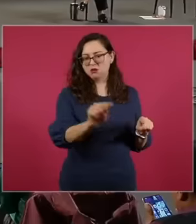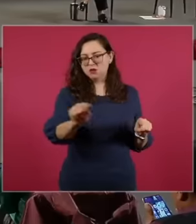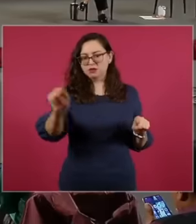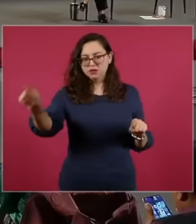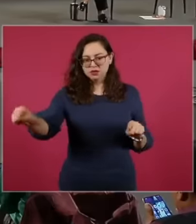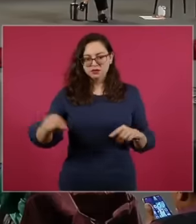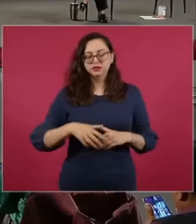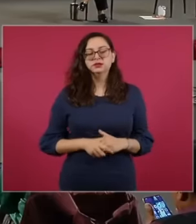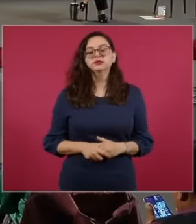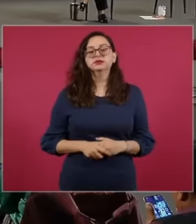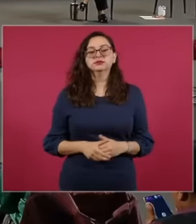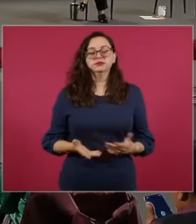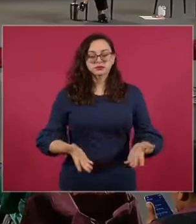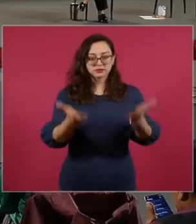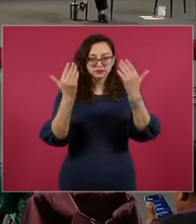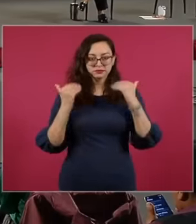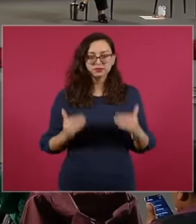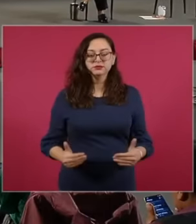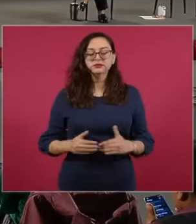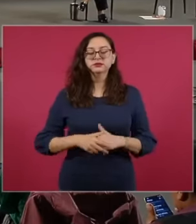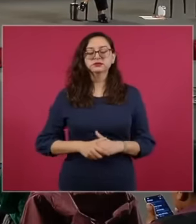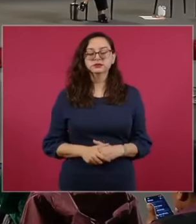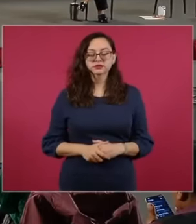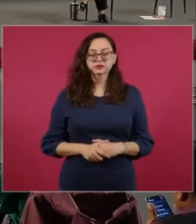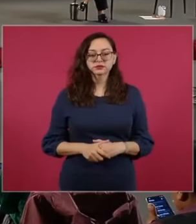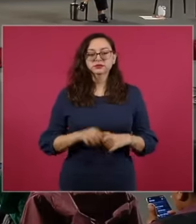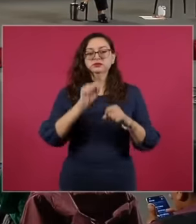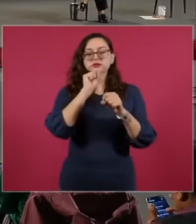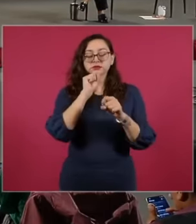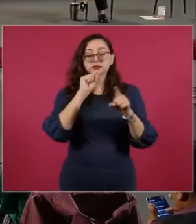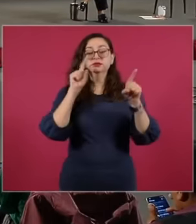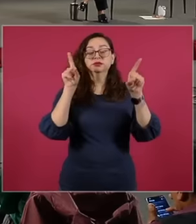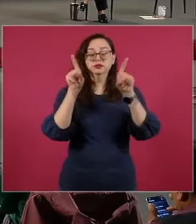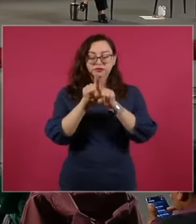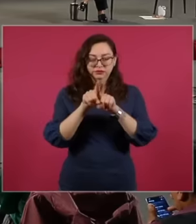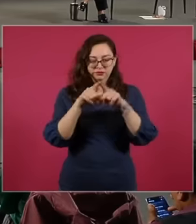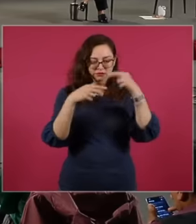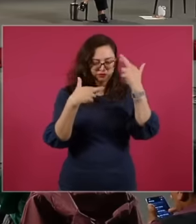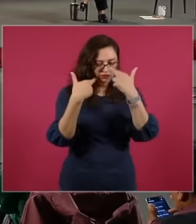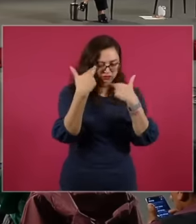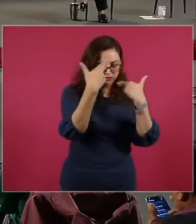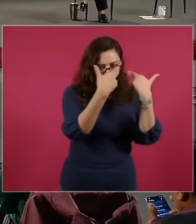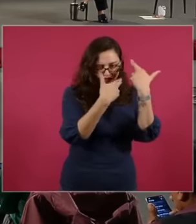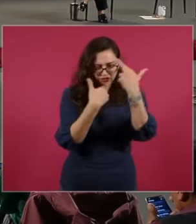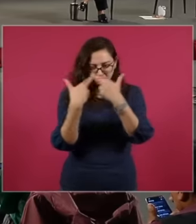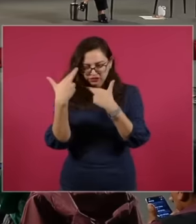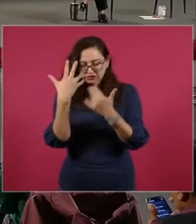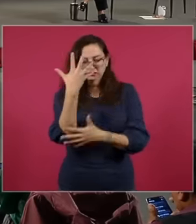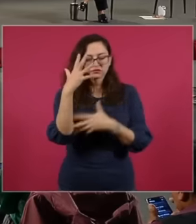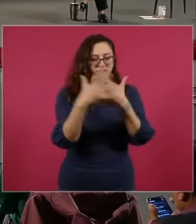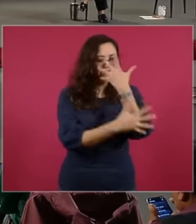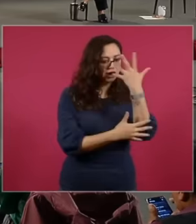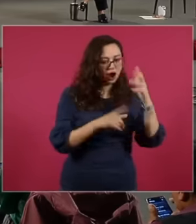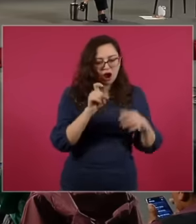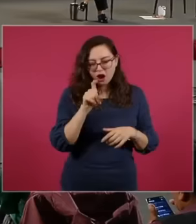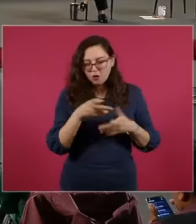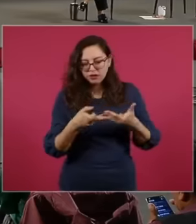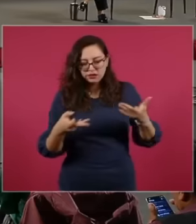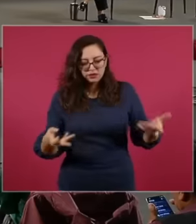Please also after having the environmental diagnostic opinion, the president instructed us